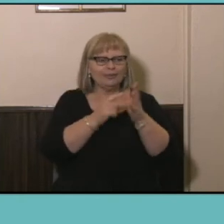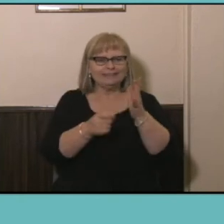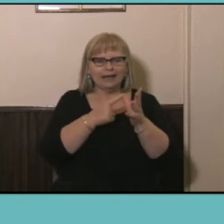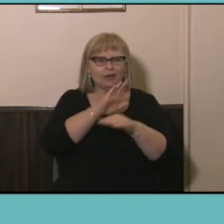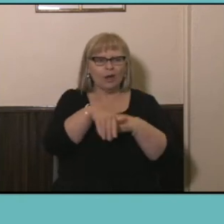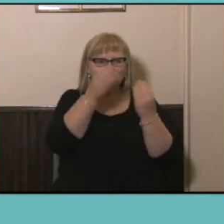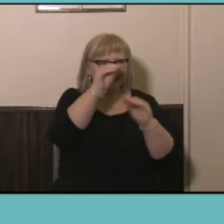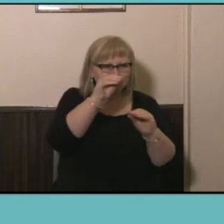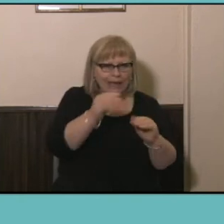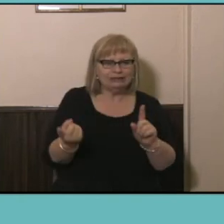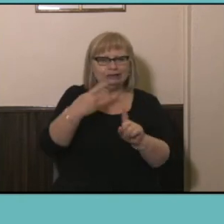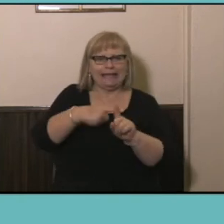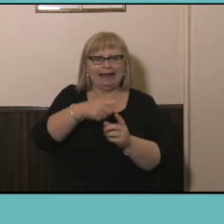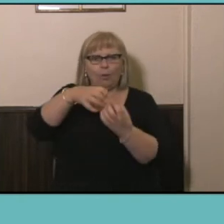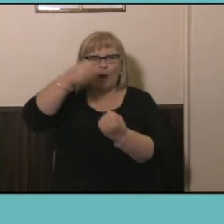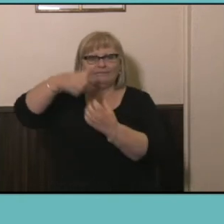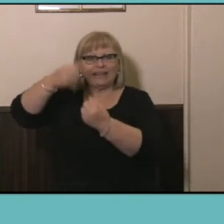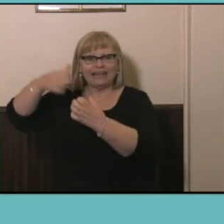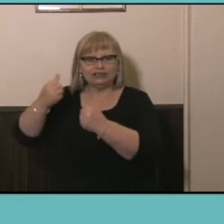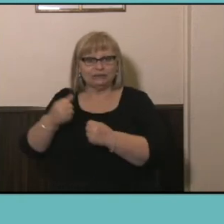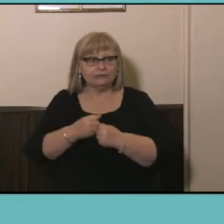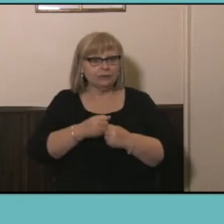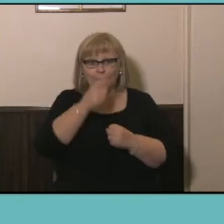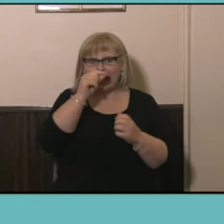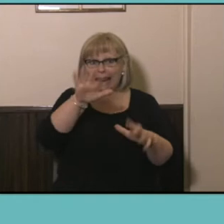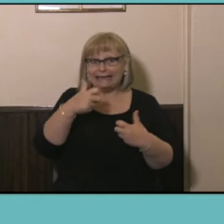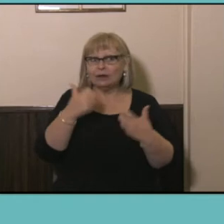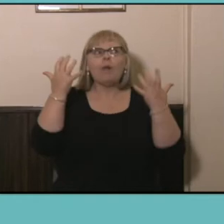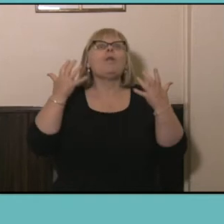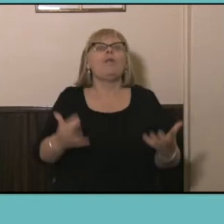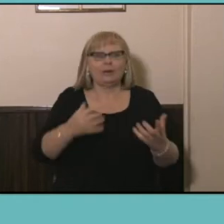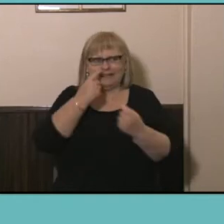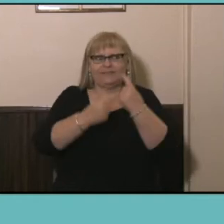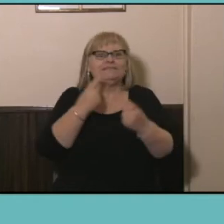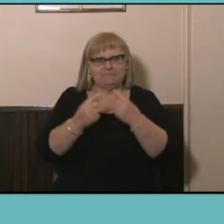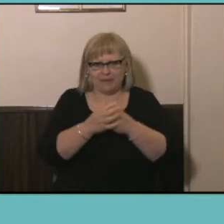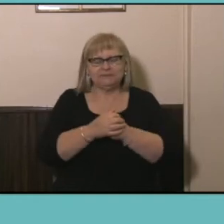Qualifications? The answer is a lot as it turns out, quite a lot of information. So